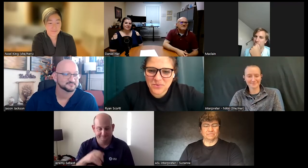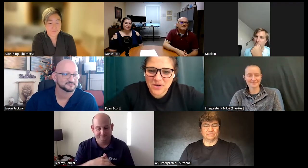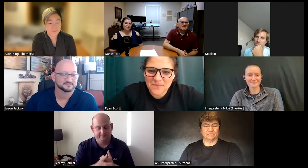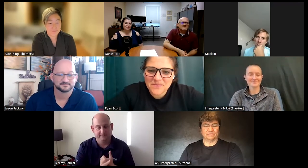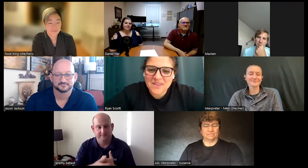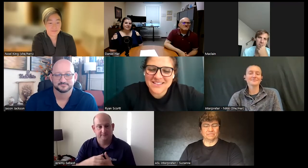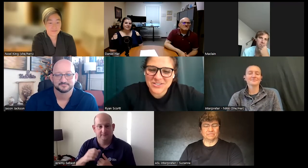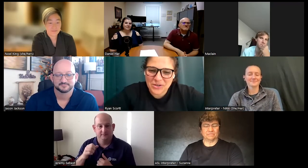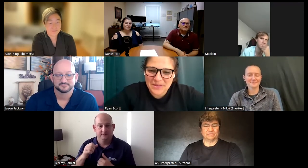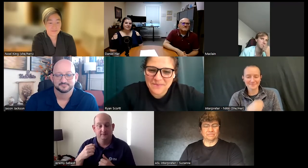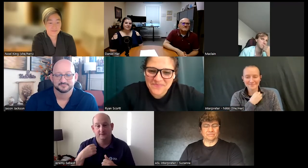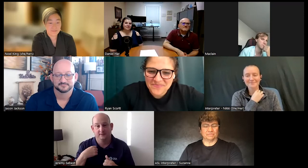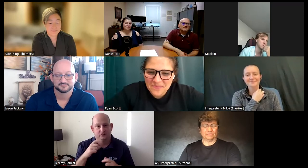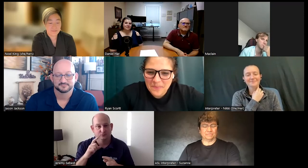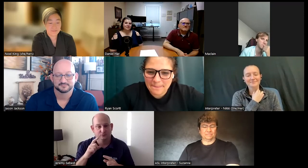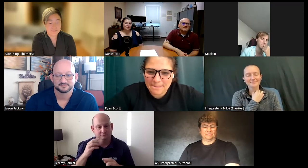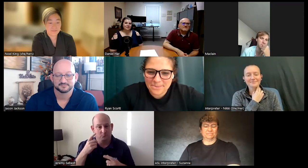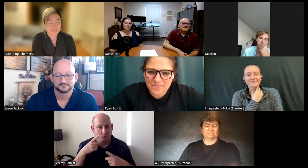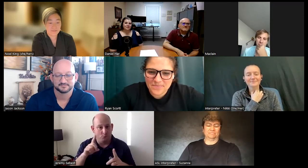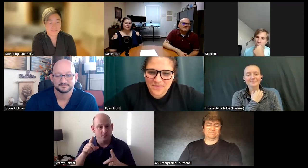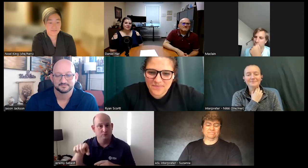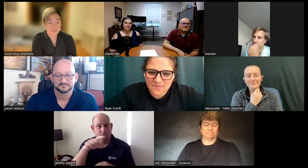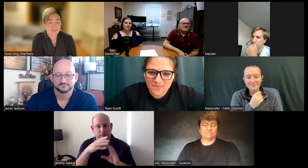sure this is Jeremy